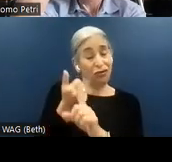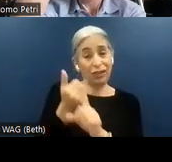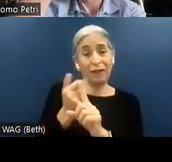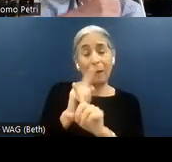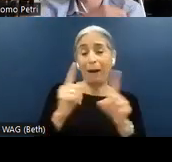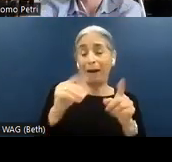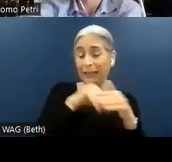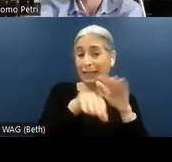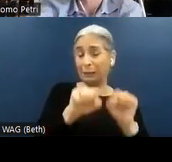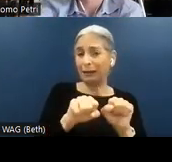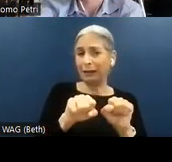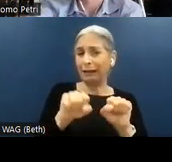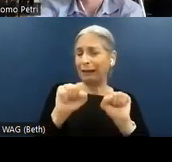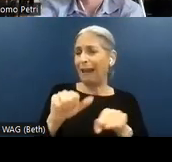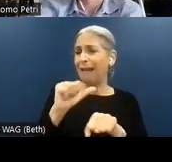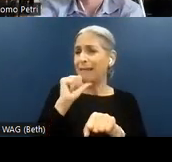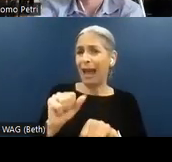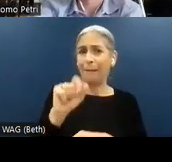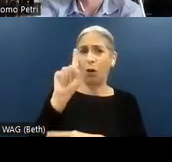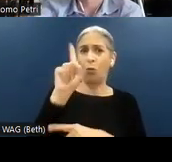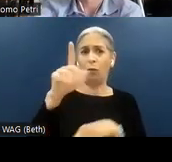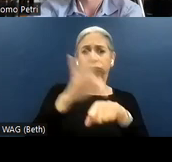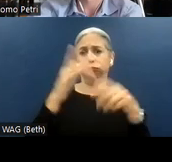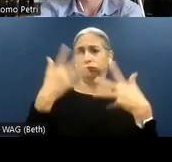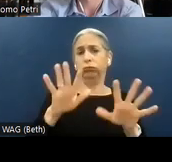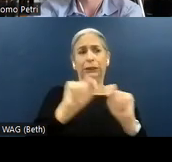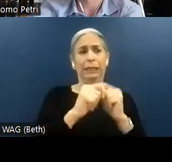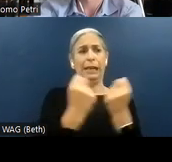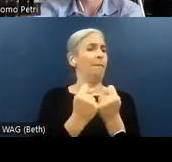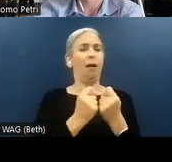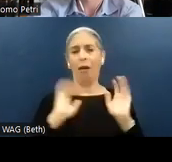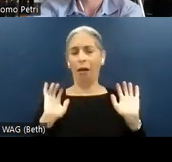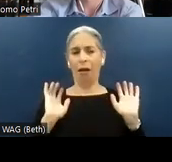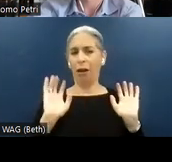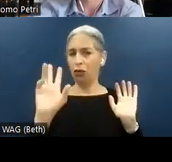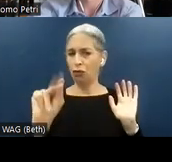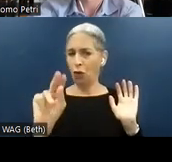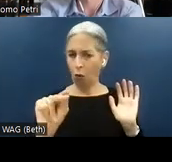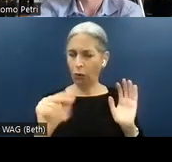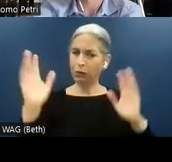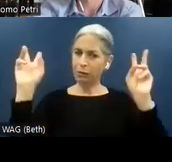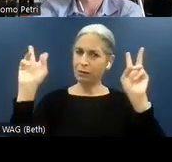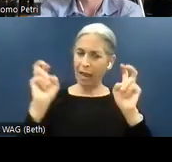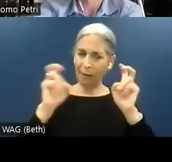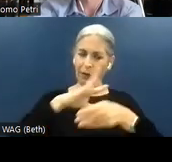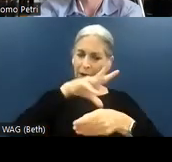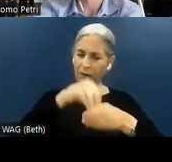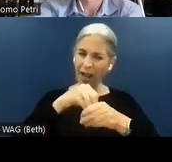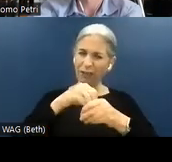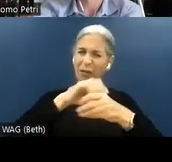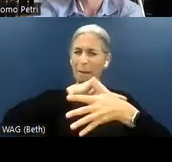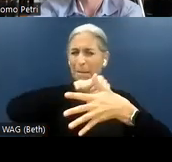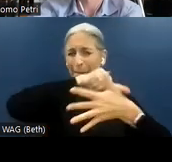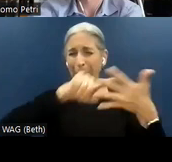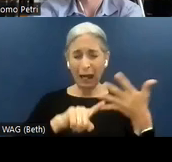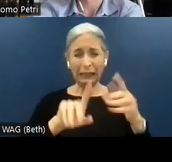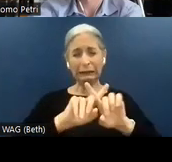cannot be just a one team responsibility. It involves a lot of different actors and